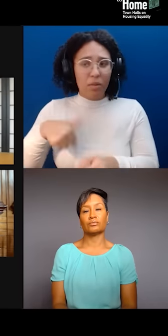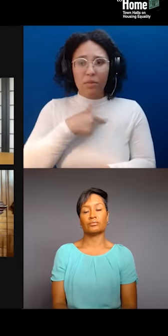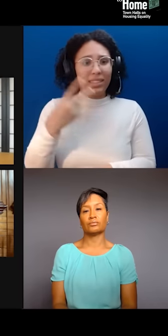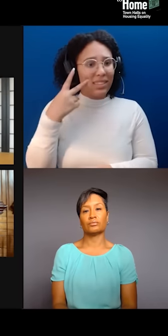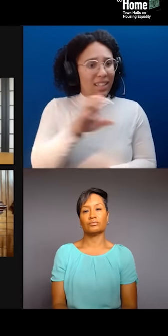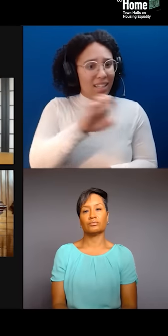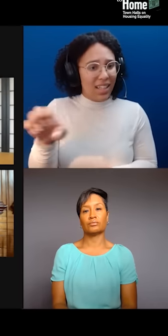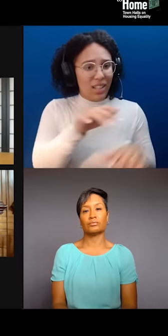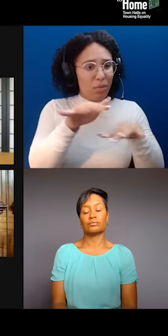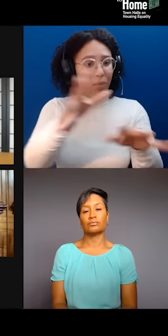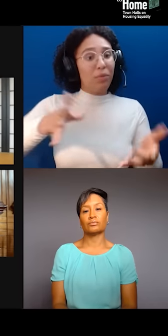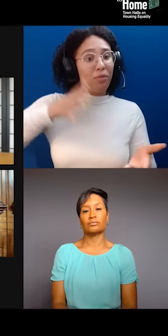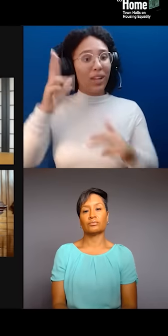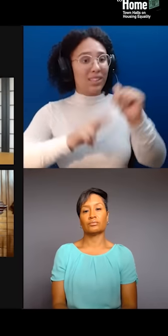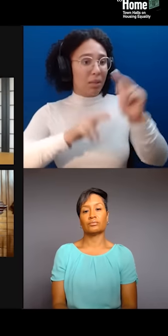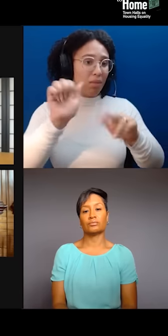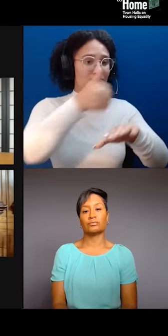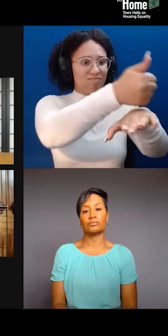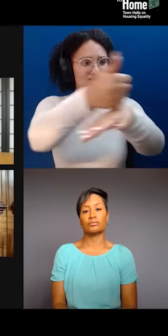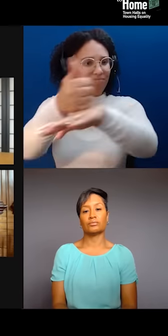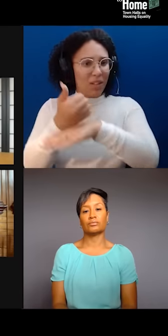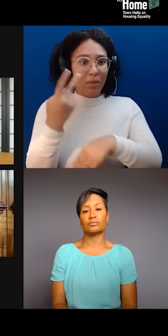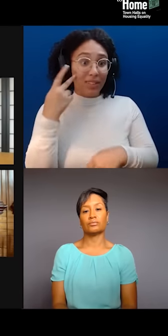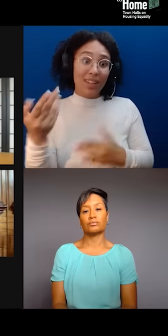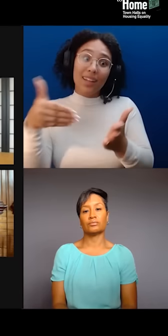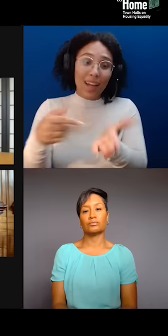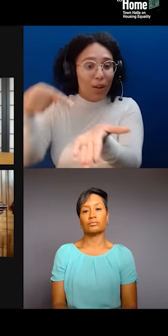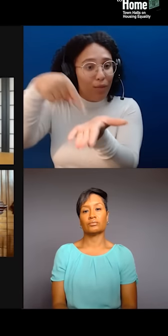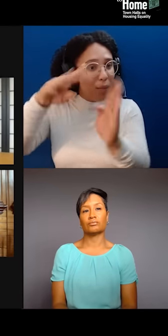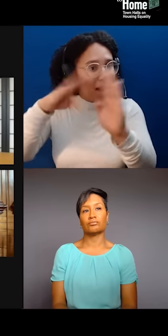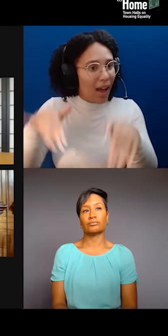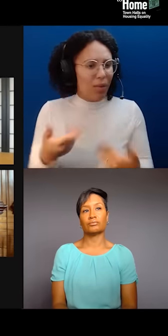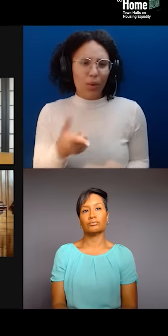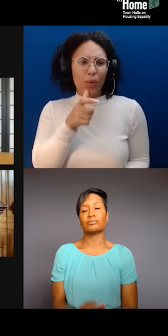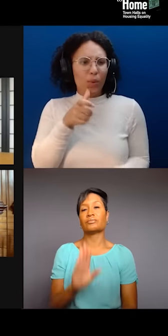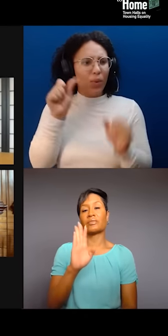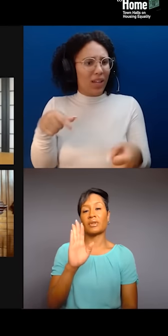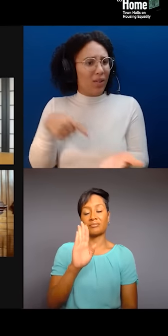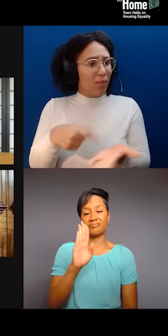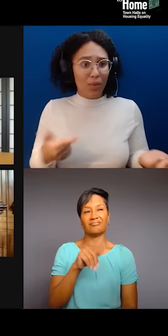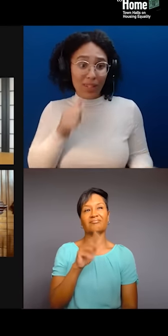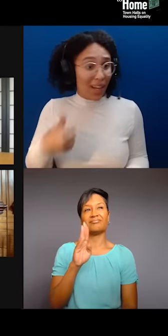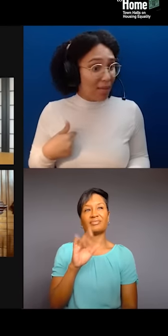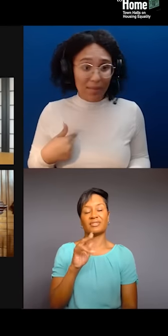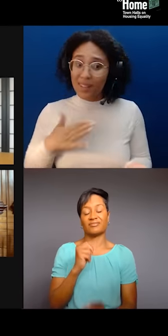But affordable to whom? Not me. - Right. No one I know. No one from my family. So, you know, this work, again, like, I'm chuckling,